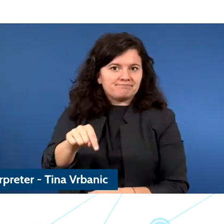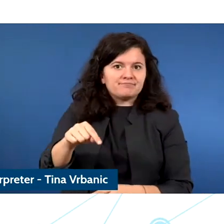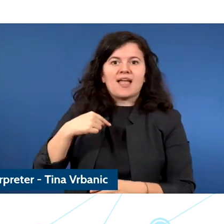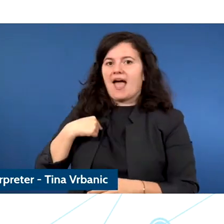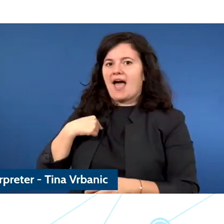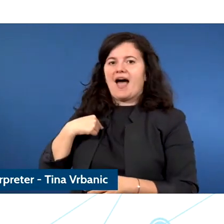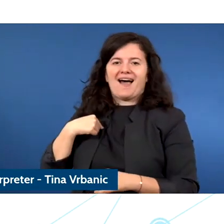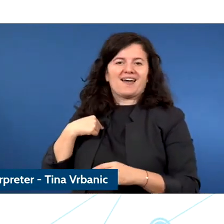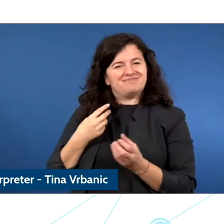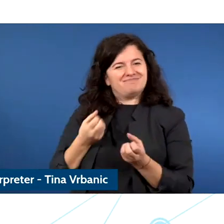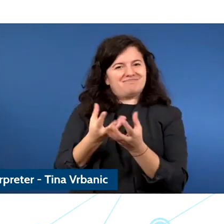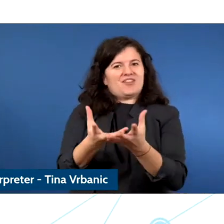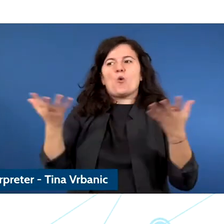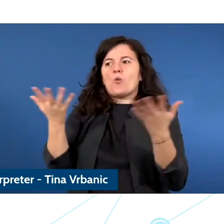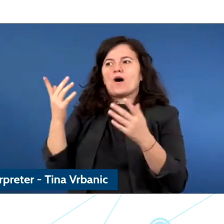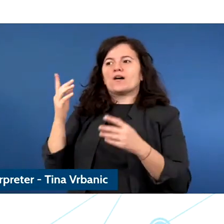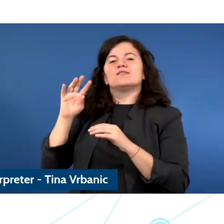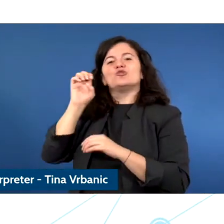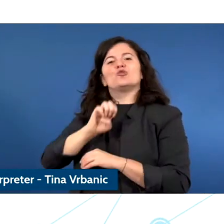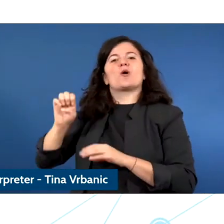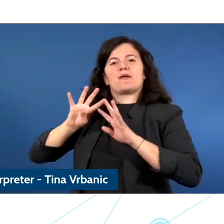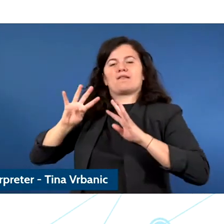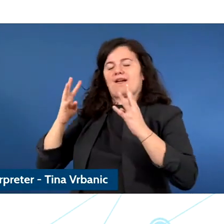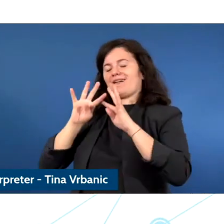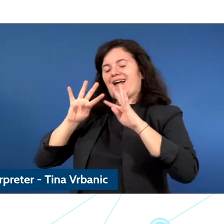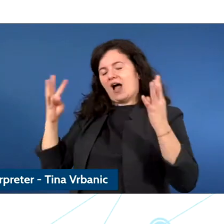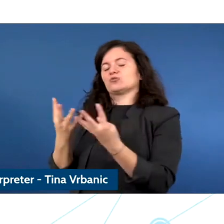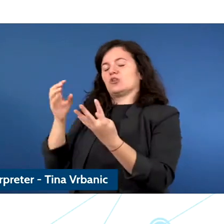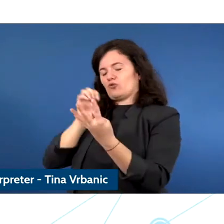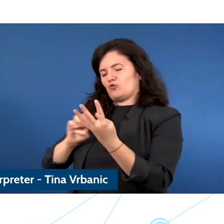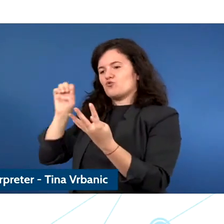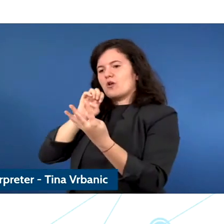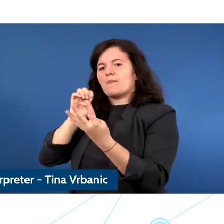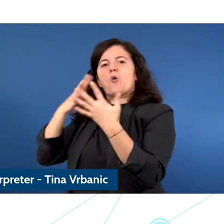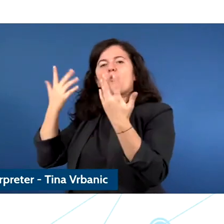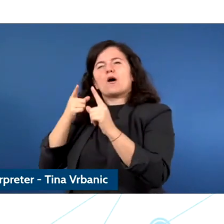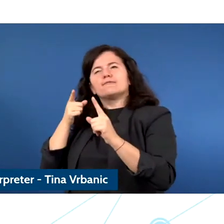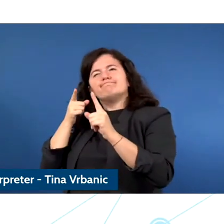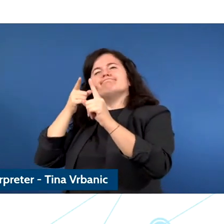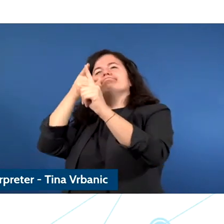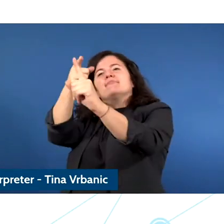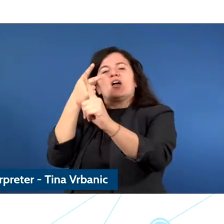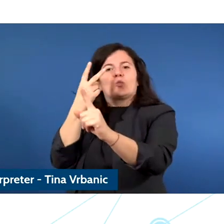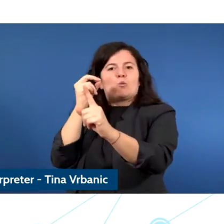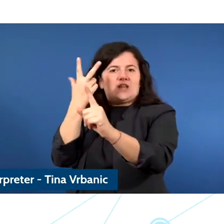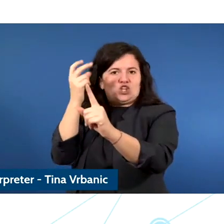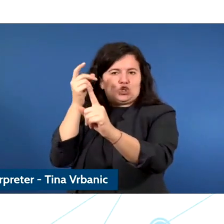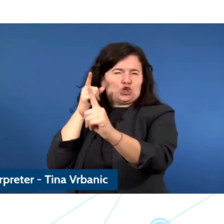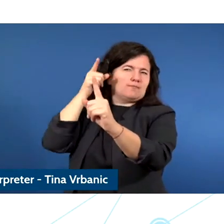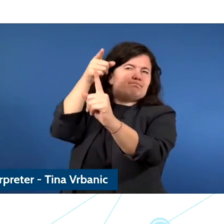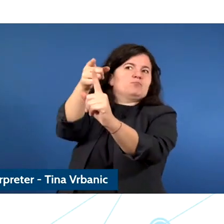And so in 2030, I would like to see that children have been listened to not by